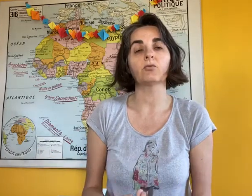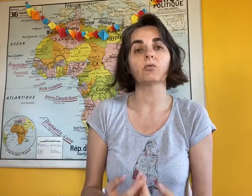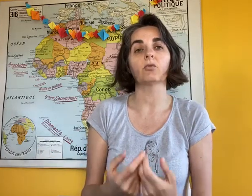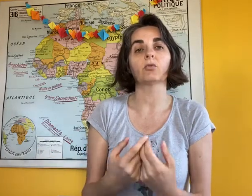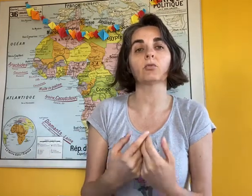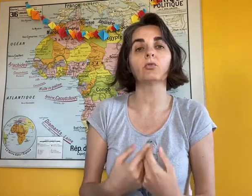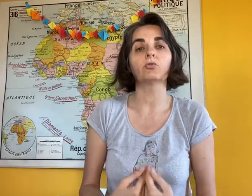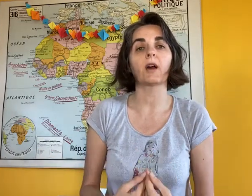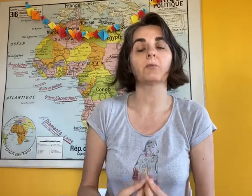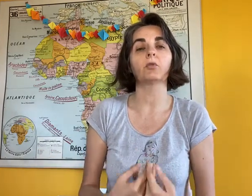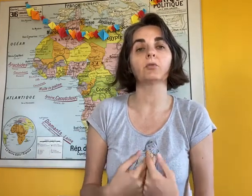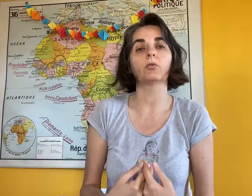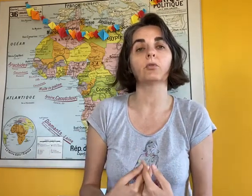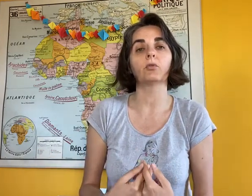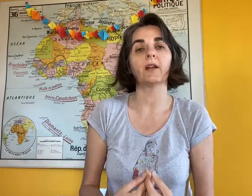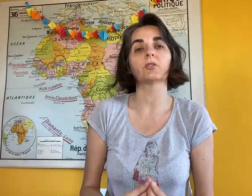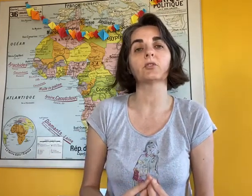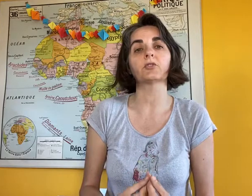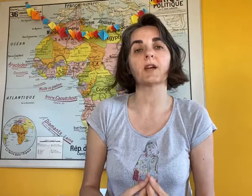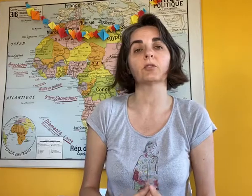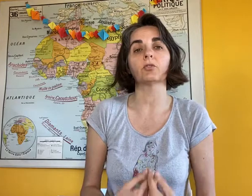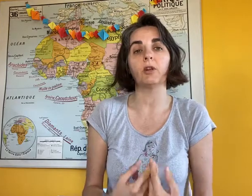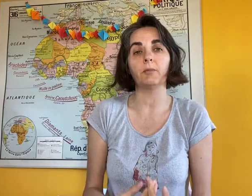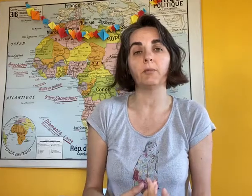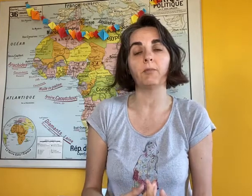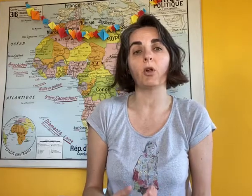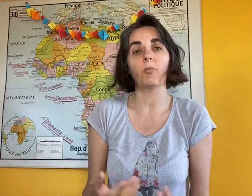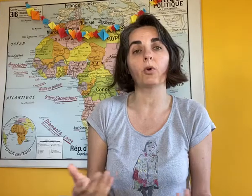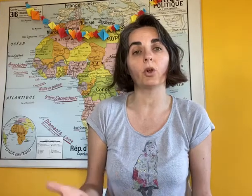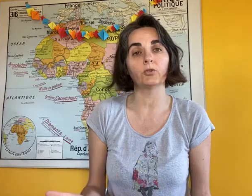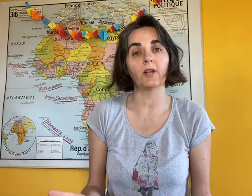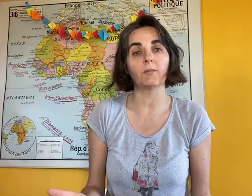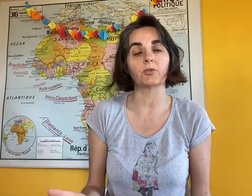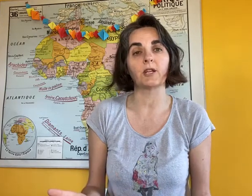culturally, we tend to wait for babies to cry to feed them.